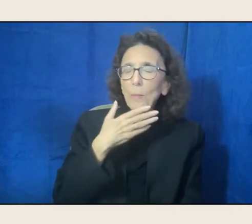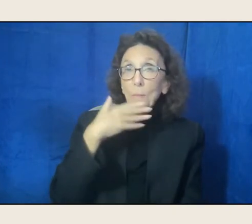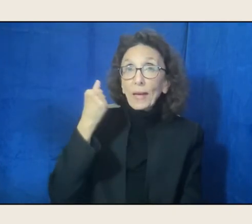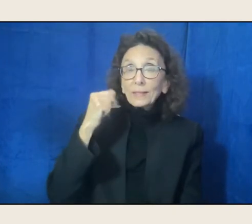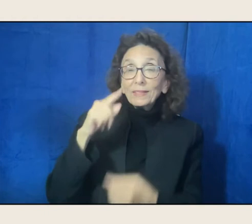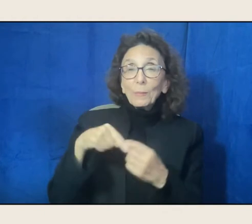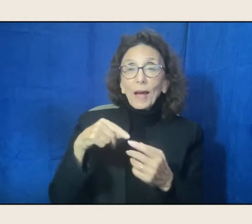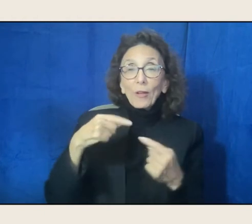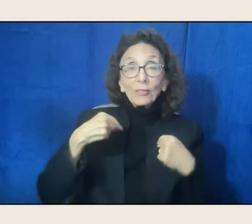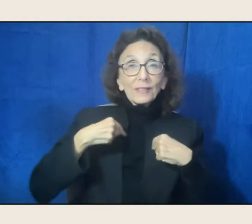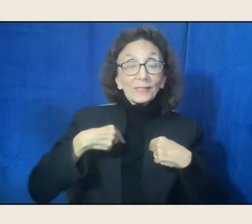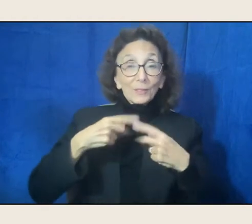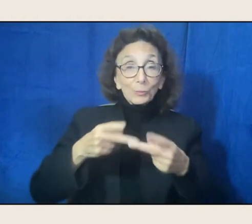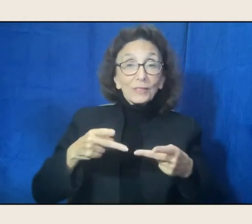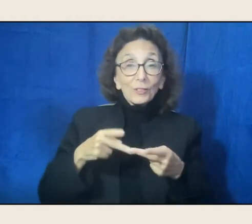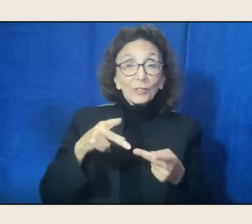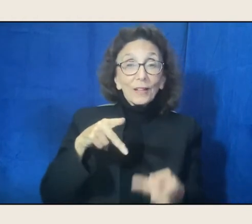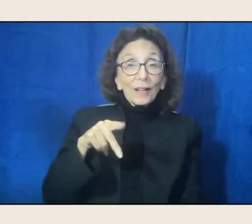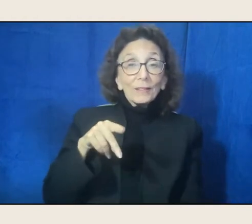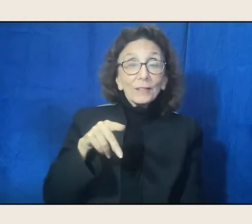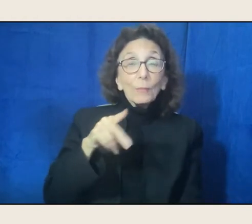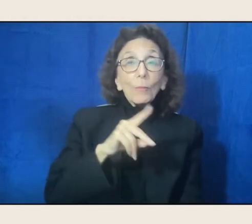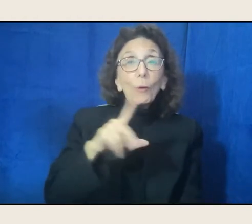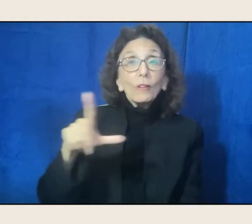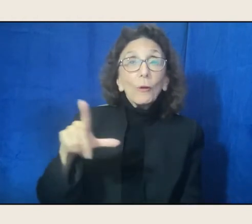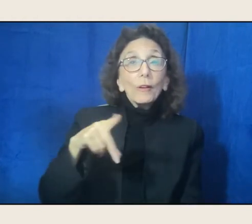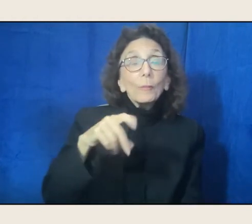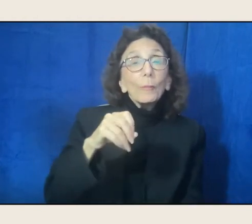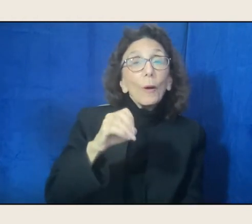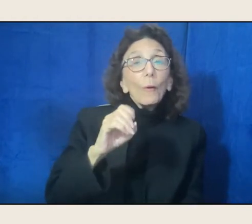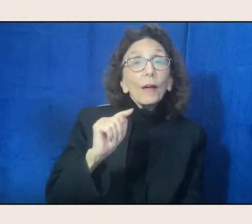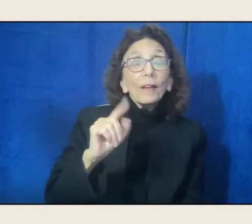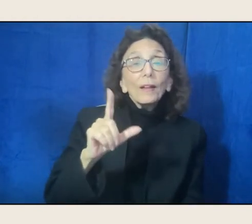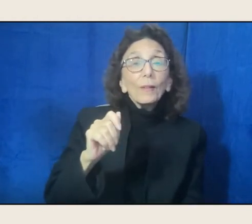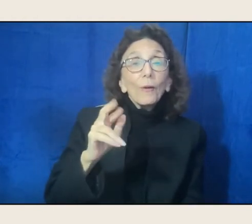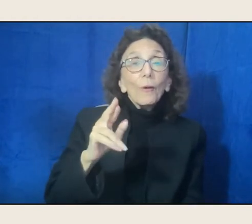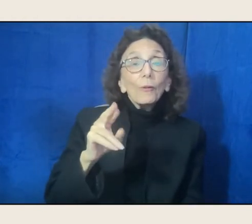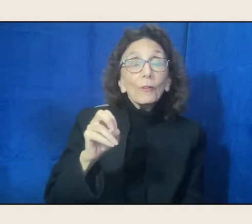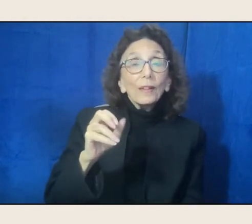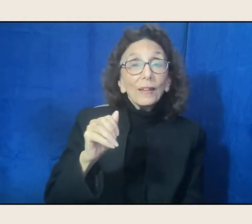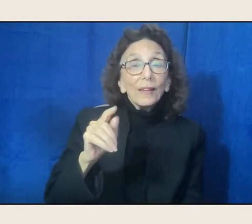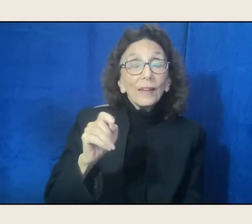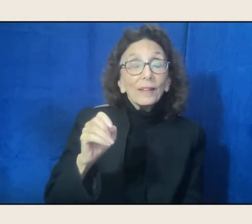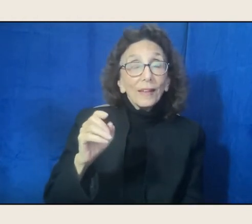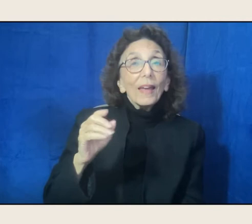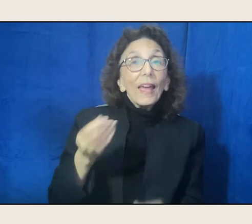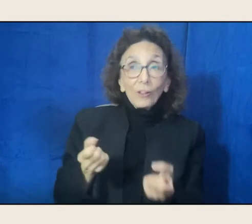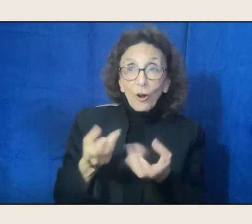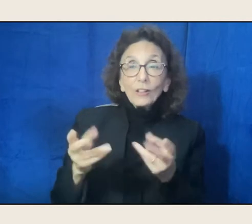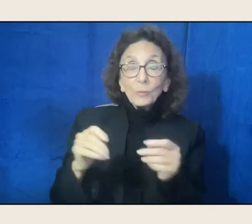because it's gone a long way for people to see that, oh, there are poets.